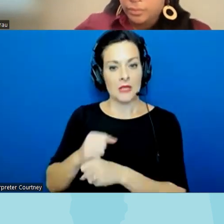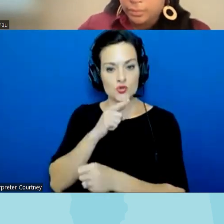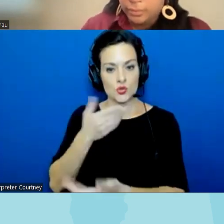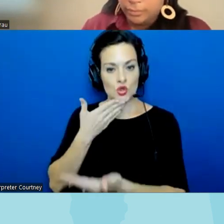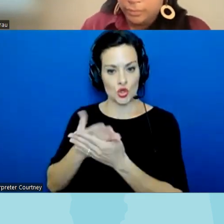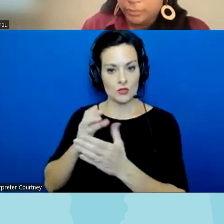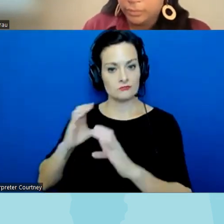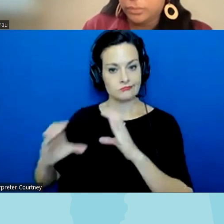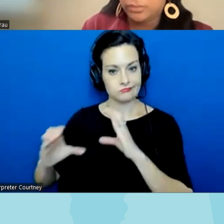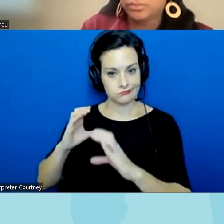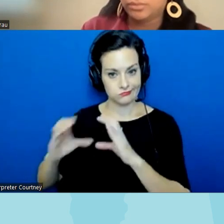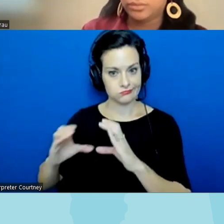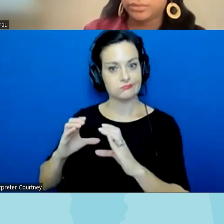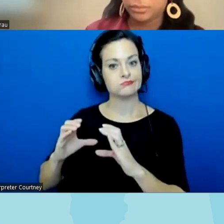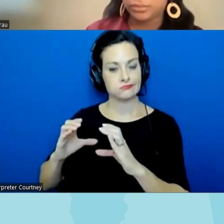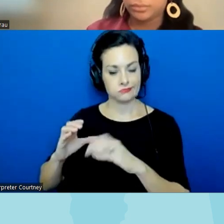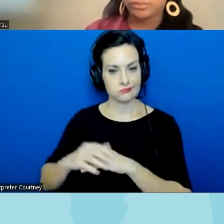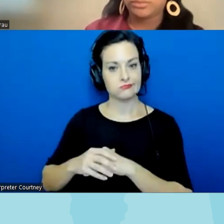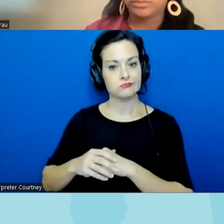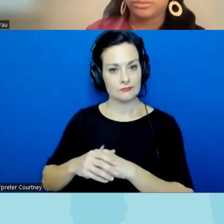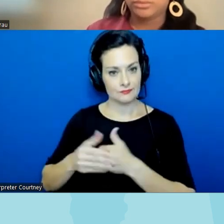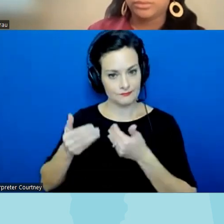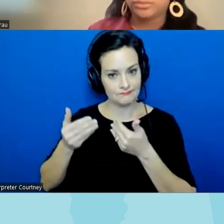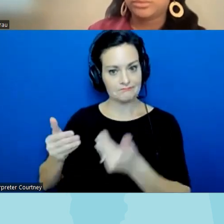that are you know great at communications and and have those connections to Media making sure